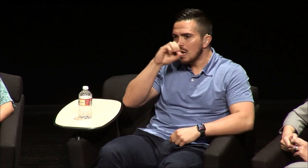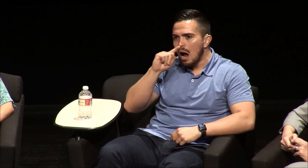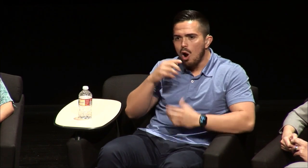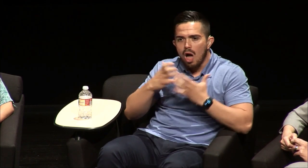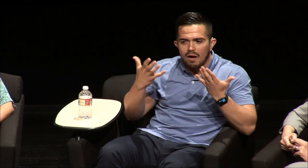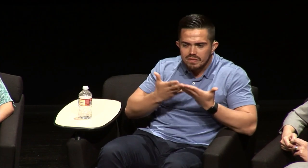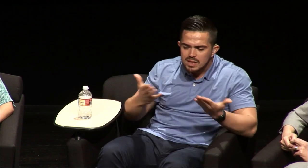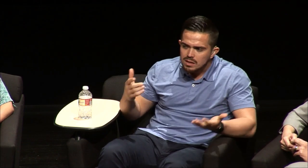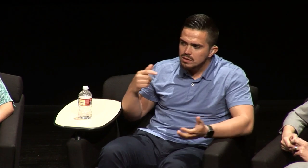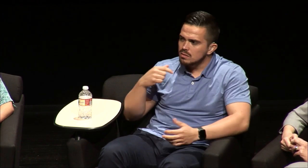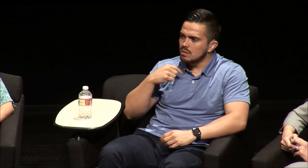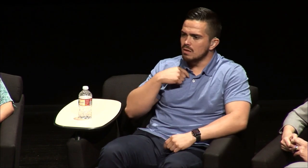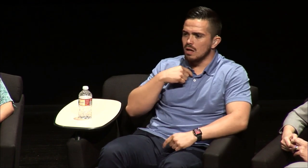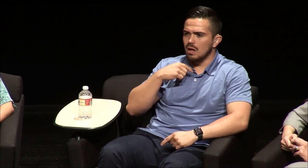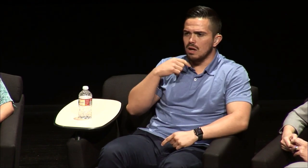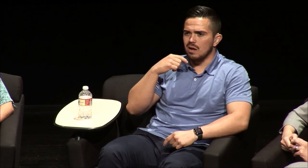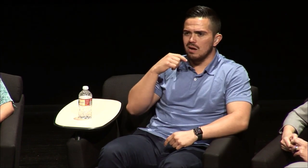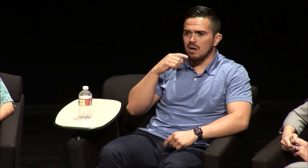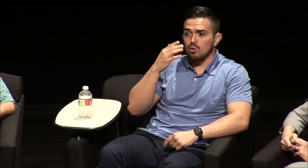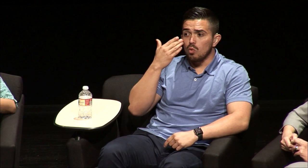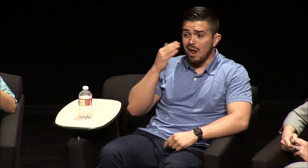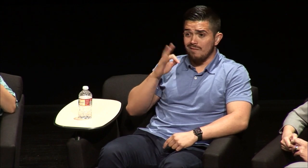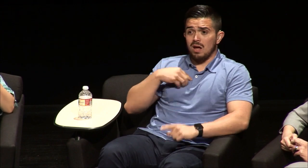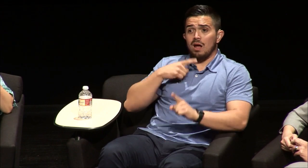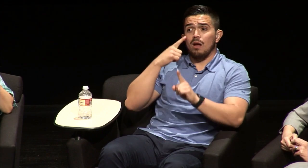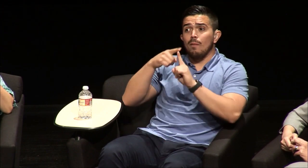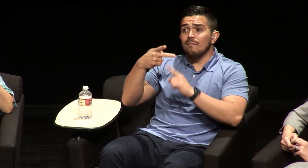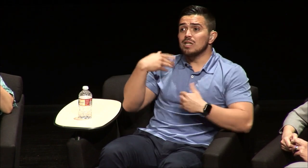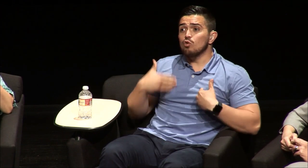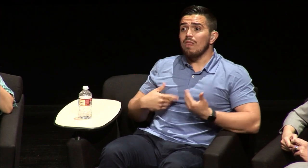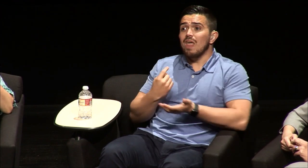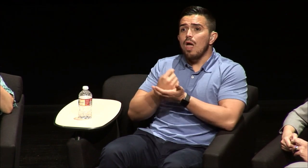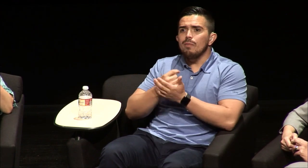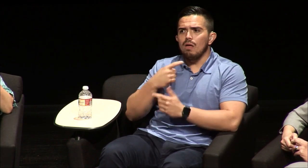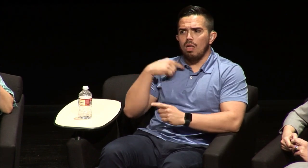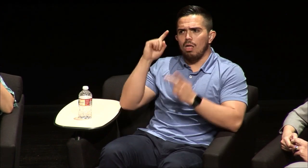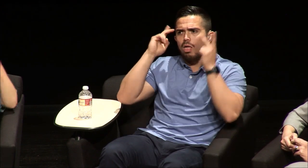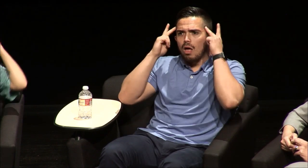feeling conflicted I'm missing out on so many things at work and you know I don't